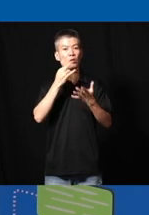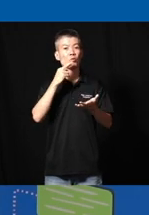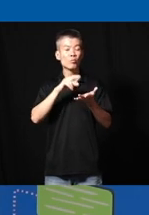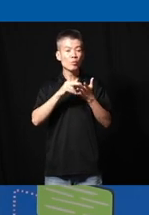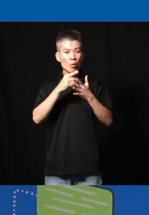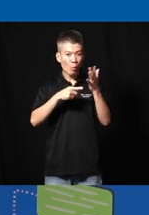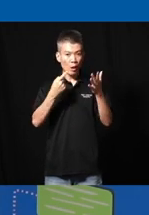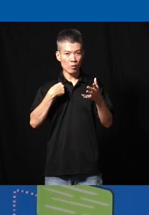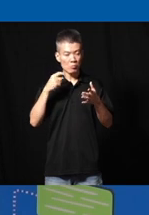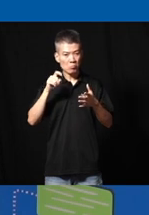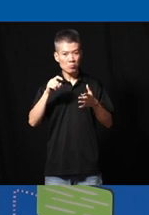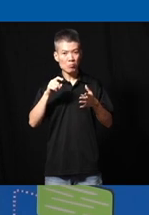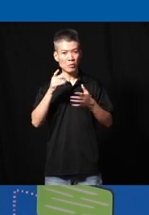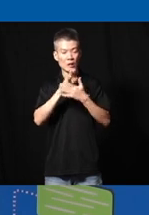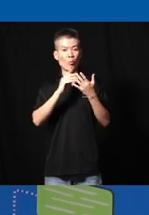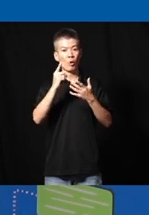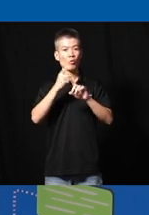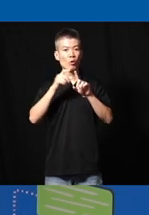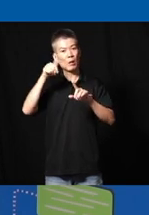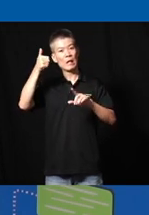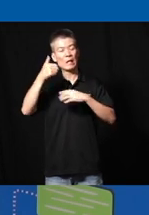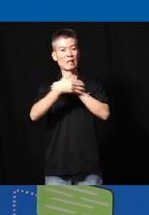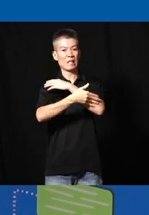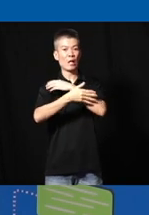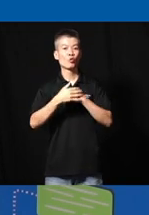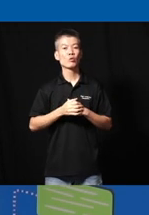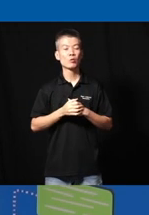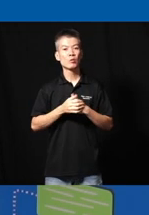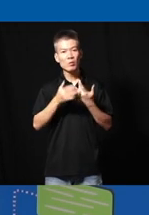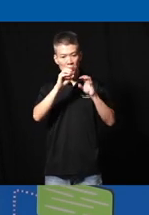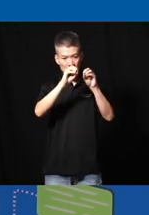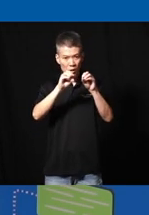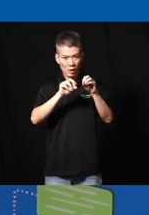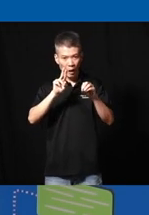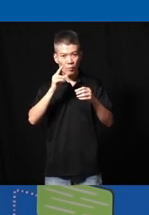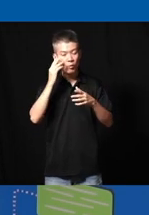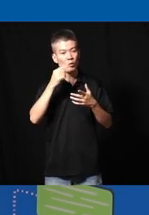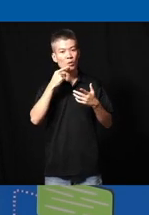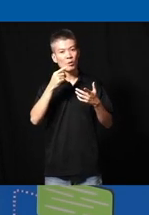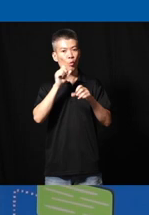would be needed that someone from another country picks this up and says well let's work together